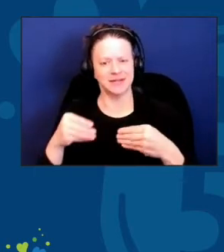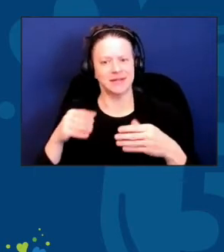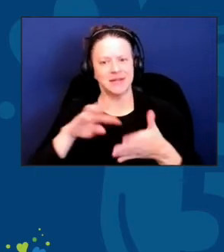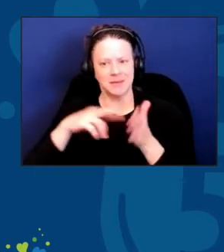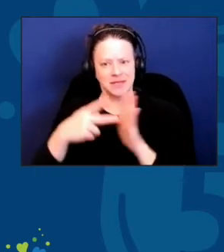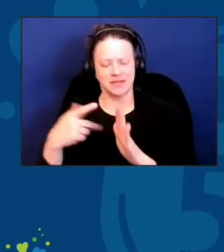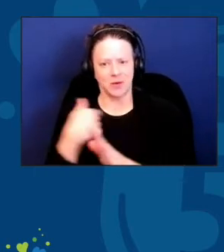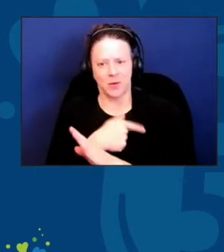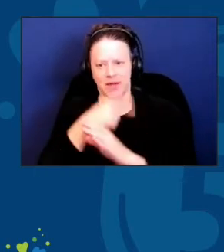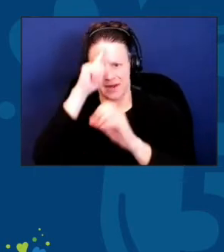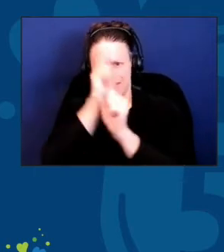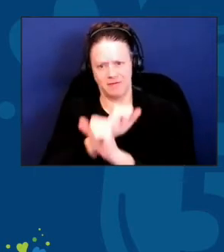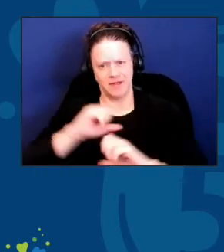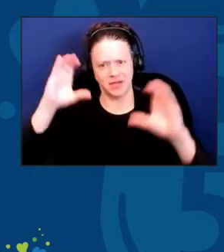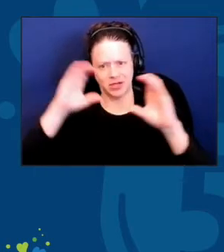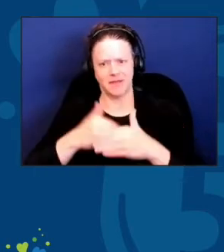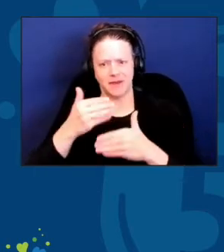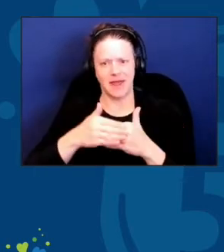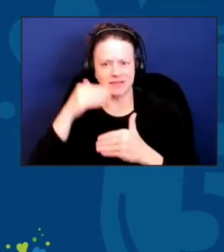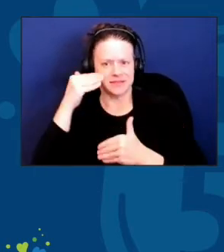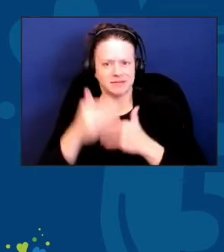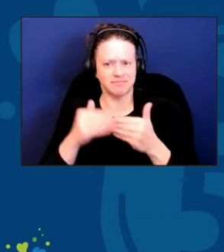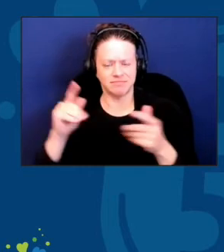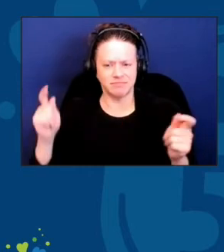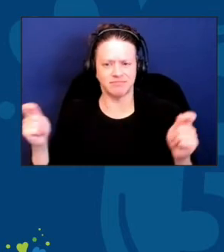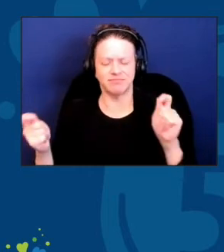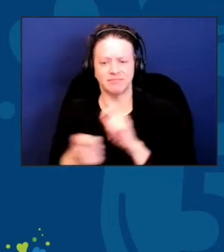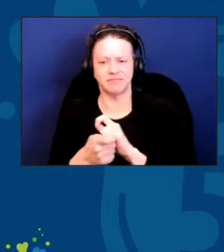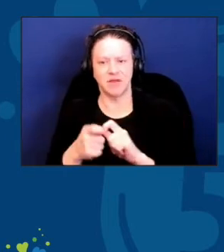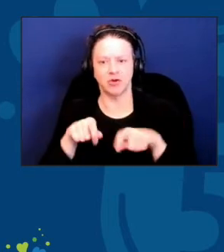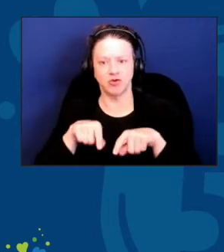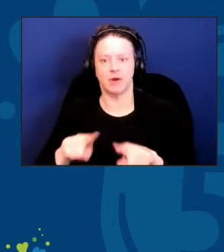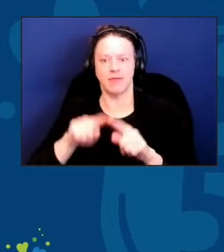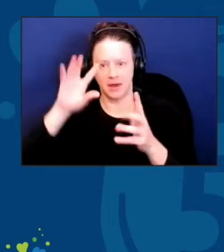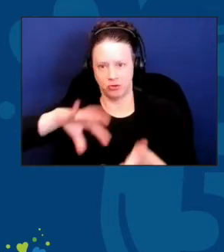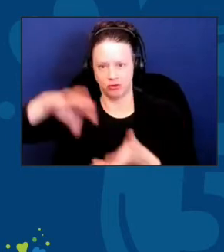while we're in the midst of active disruption. Let me give you an example of a popup